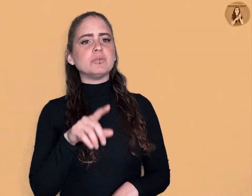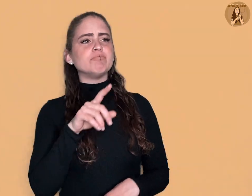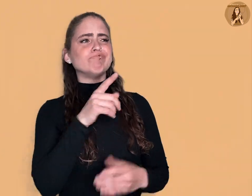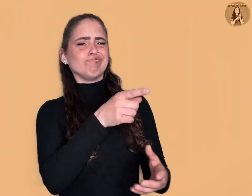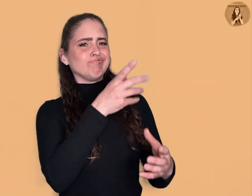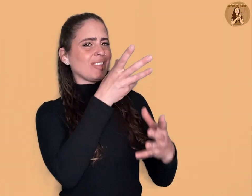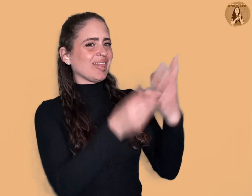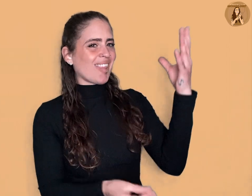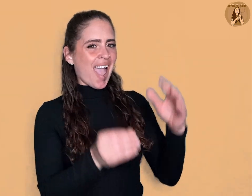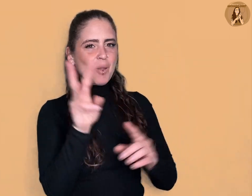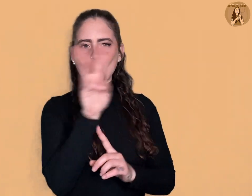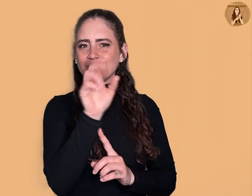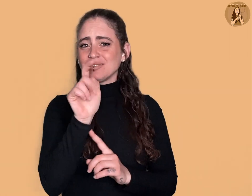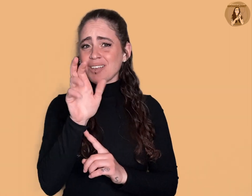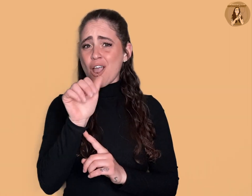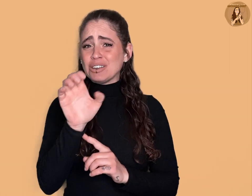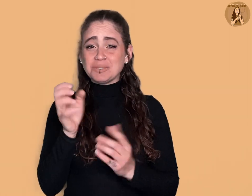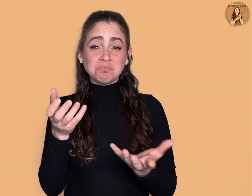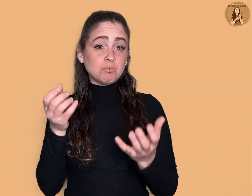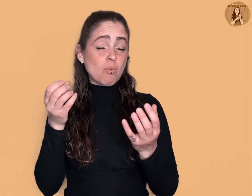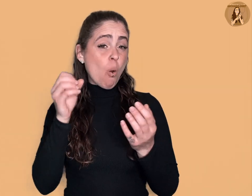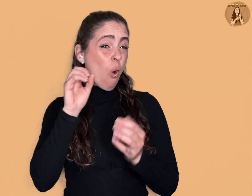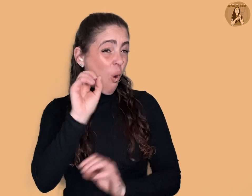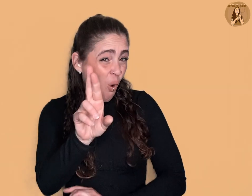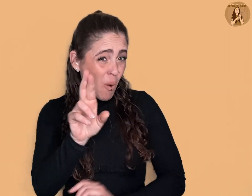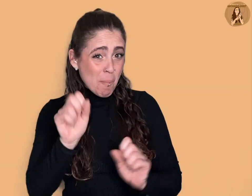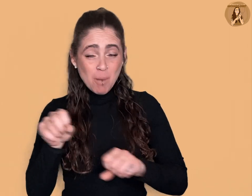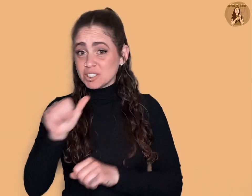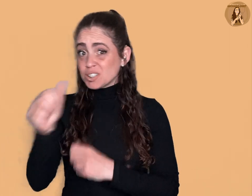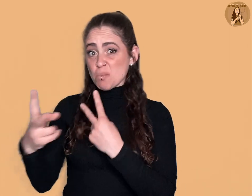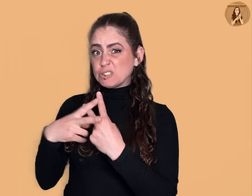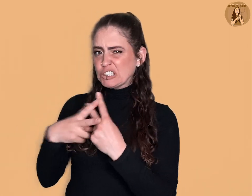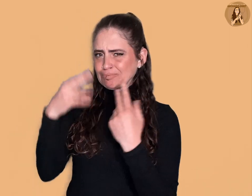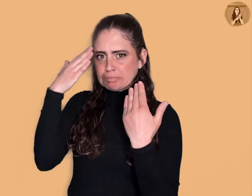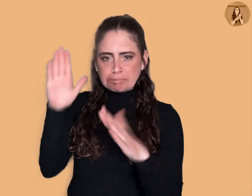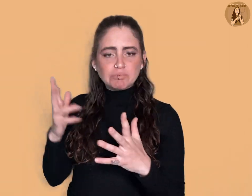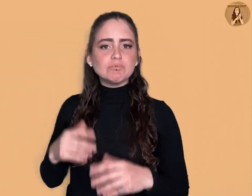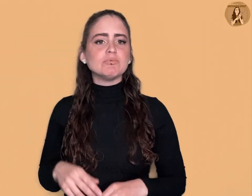which lacks on the west terrace (or possibly not preserved).